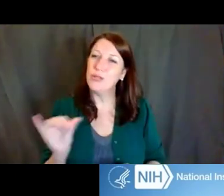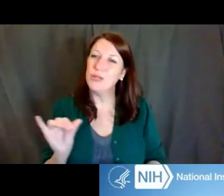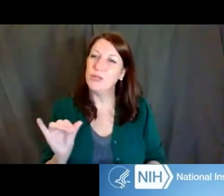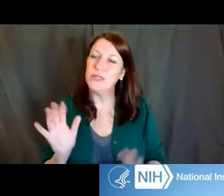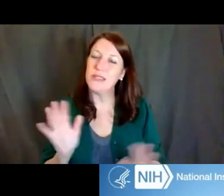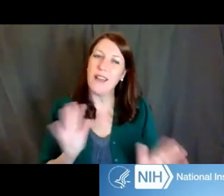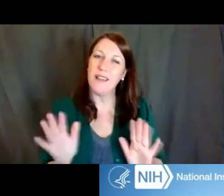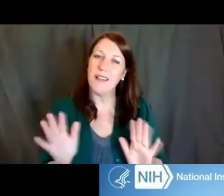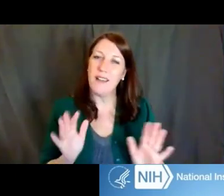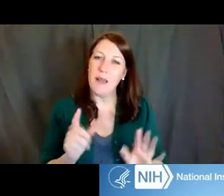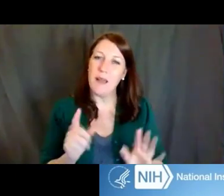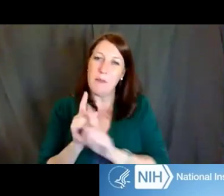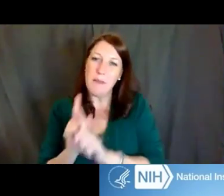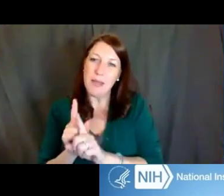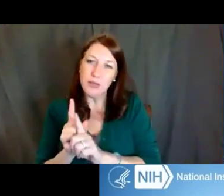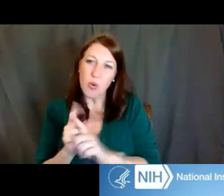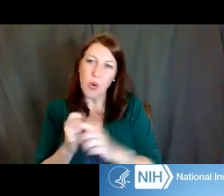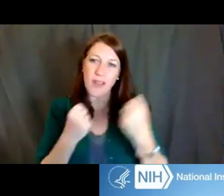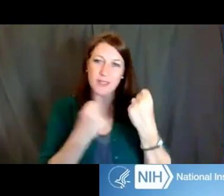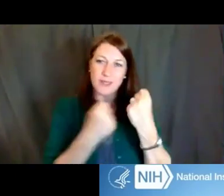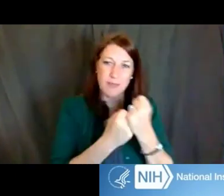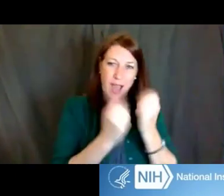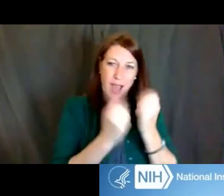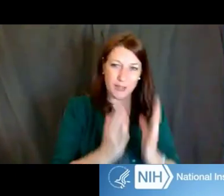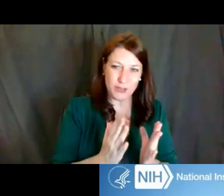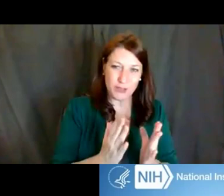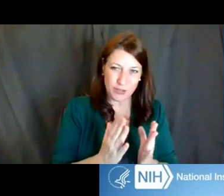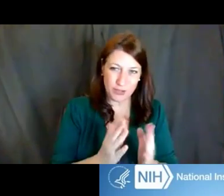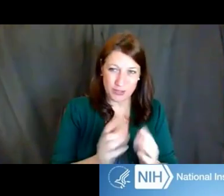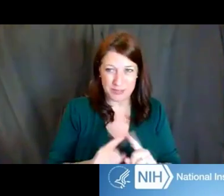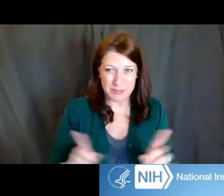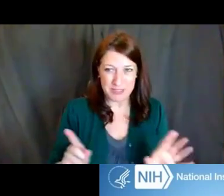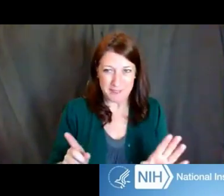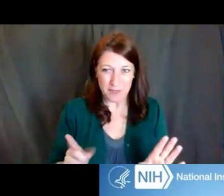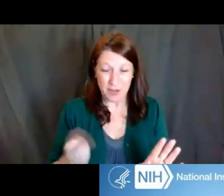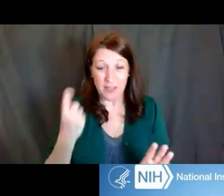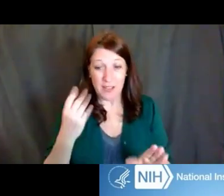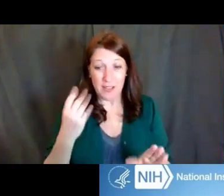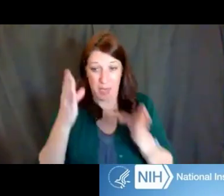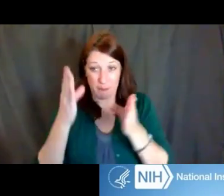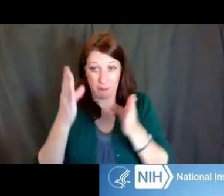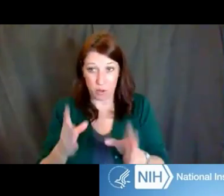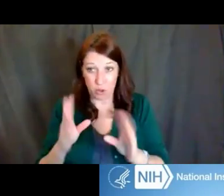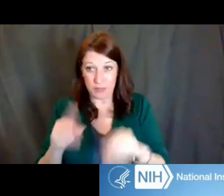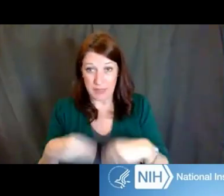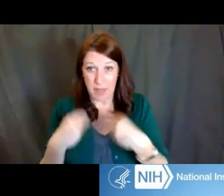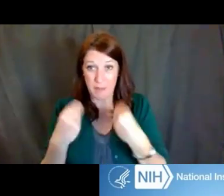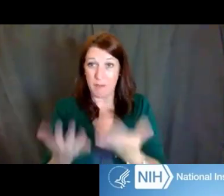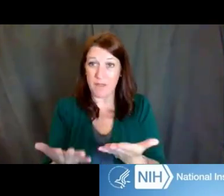between a mentor and a sponsor, right? So the person who is providing that kind of infrastructure